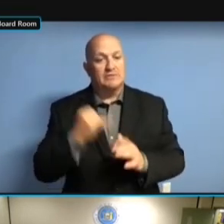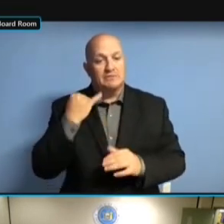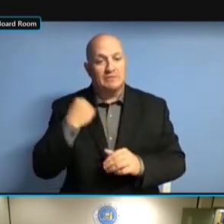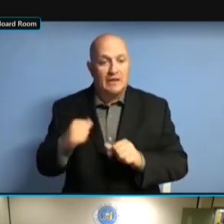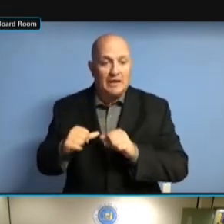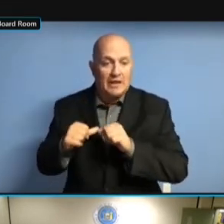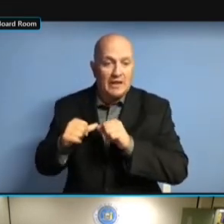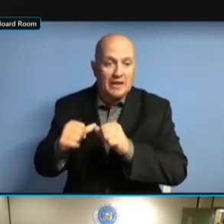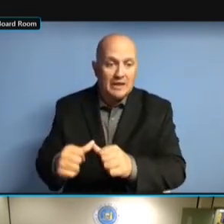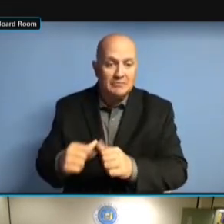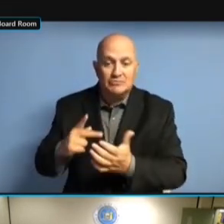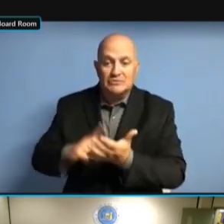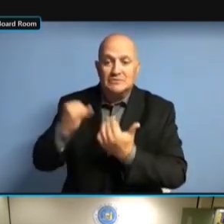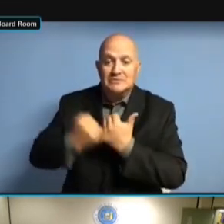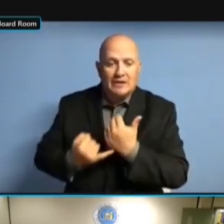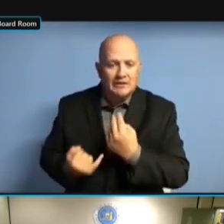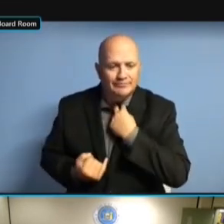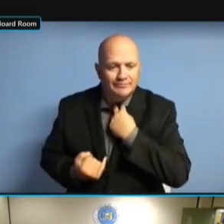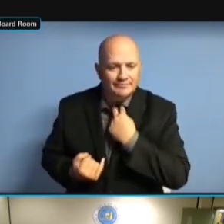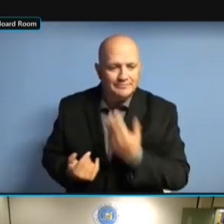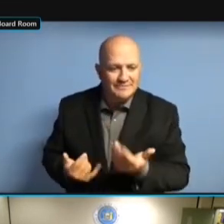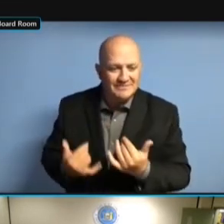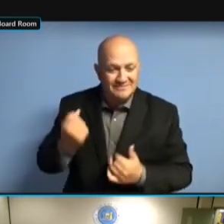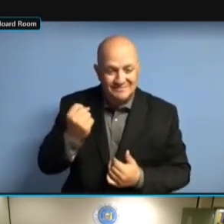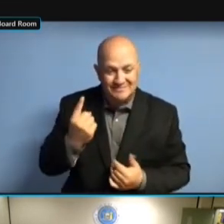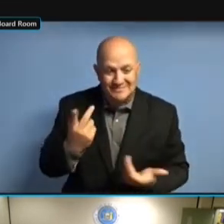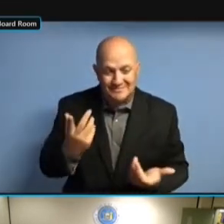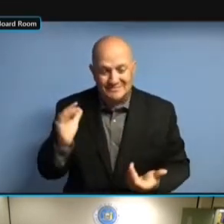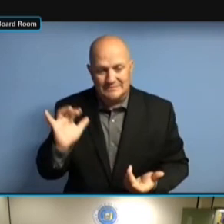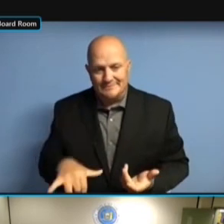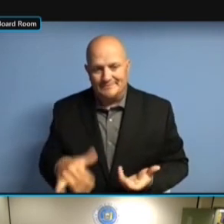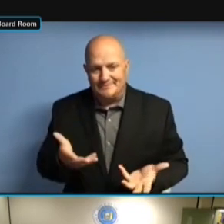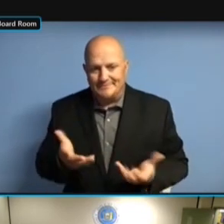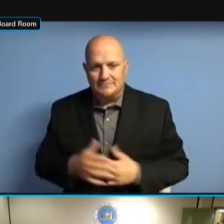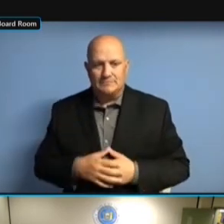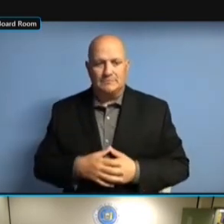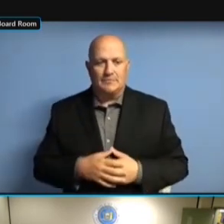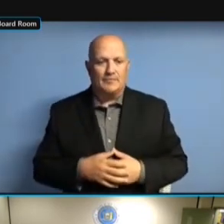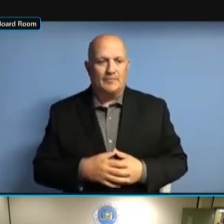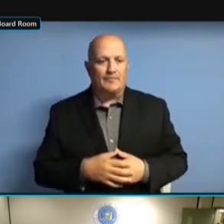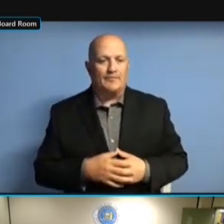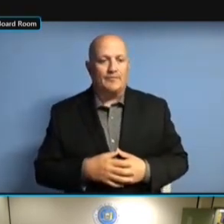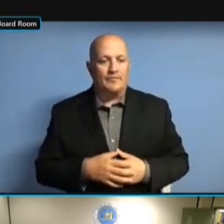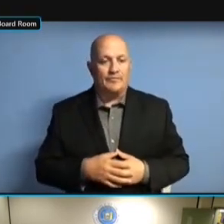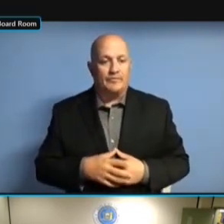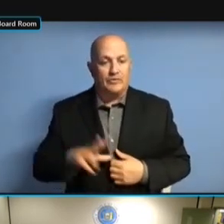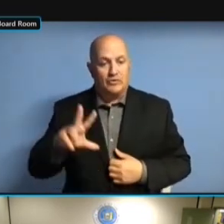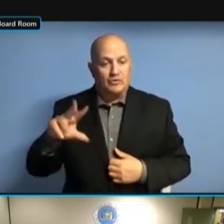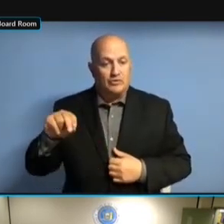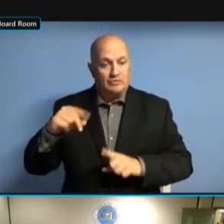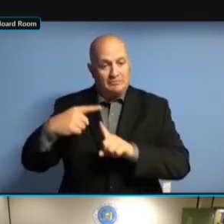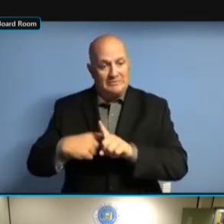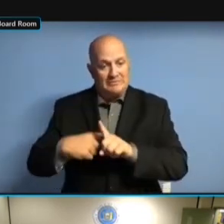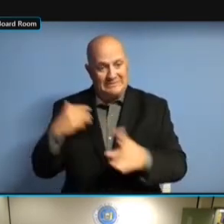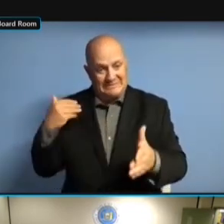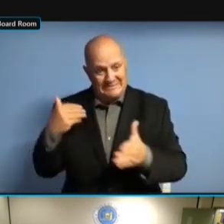FOR A LONGER TERM CONTRACT SUCH AS OBR/ABR, FOR A LONGER TERM CONTRACT SUCH AS OBR/ABR, THINGS FOR A LONGER TERM CONTRACT SUCH AS OBR/ABR, THINGS ALONG FOR A LONGER TERM CONTRACT SUCH AS OBR/ABR, THINGS ALONG THOSE AS OBR/ABR, THINGS ALONG THOSE AS OBR/ABR, THINGS ALONG THOSE LINES, AS OBR/ABR, THINGS ALONG THOSE LINES, THERE'S AS OBR/ABR, THINGS ALONG THOSE LINES, THERE'S NOT AS OBR/ABR, THINGS ALONG THOSE LINES, THERE'S NOT A AS OBR/ABR, THINGS ALONG THOSE LINES, THERE'S NOT A RENEWAL LINES, THERE'S NOT A RENEWAL LINES, THERE'S NOT A RENEWAL PROCESS LINES, THERE'S NOT A RENEWAL PROCESS AVAILABLE,